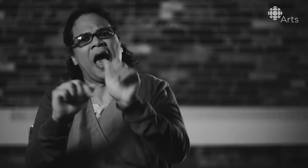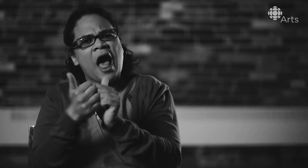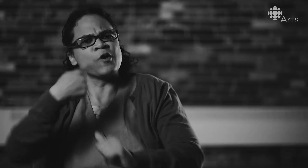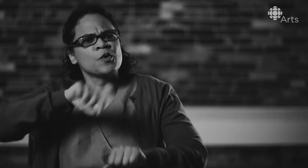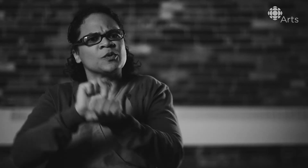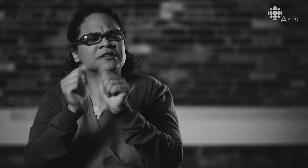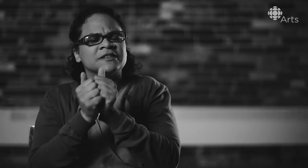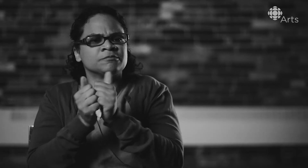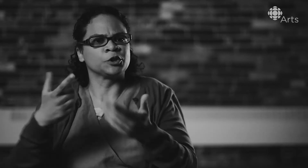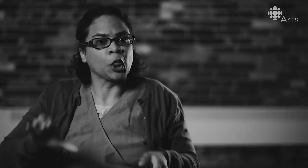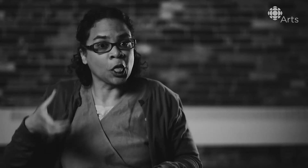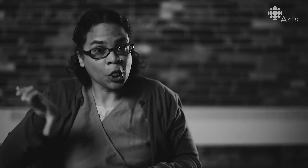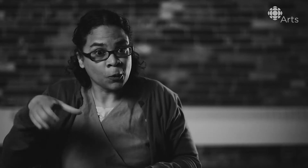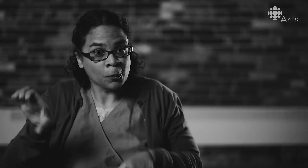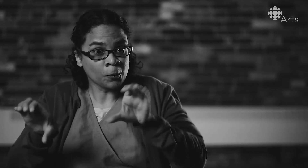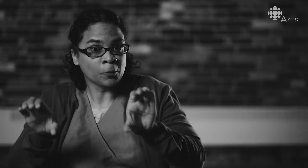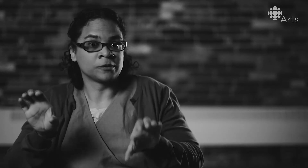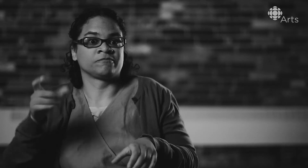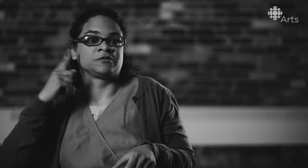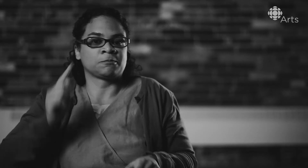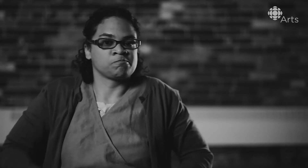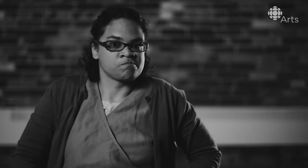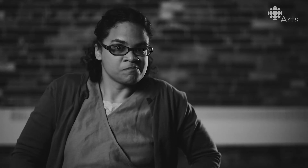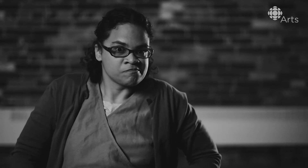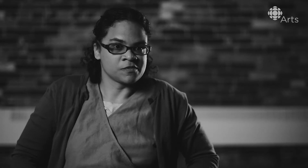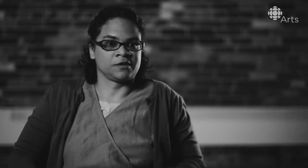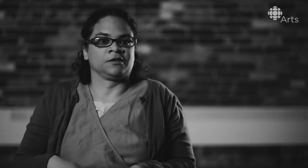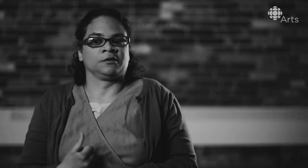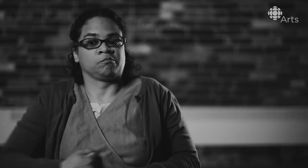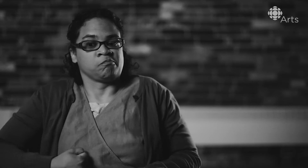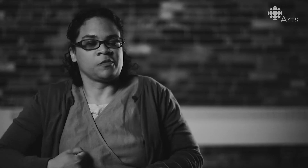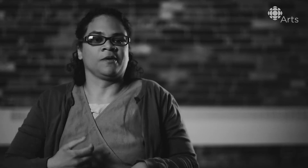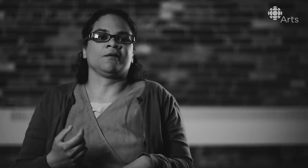We've built in certain things to let all of us know what's happening on stage, and it flows really smoothly because of that.